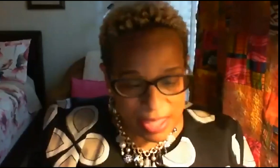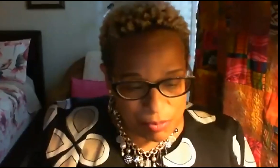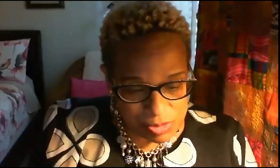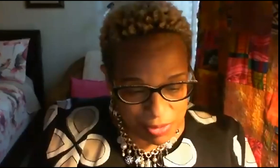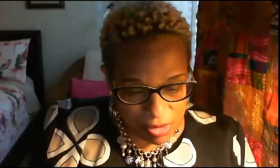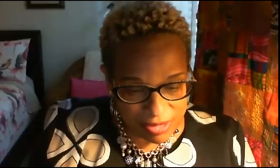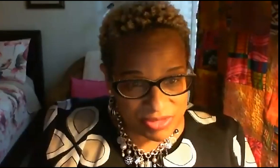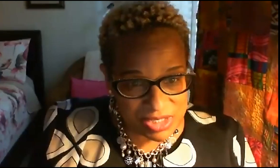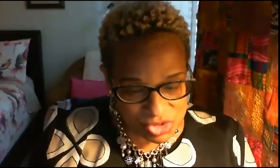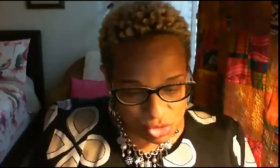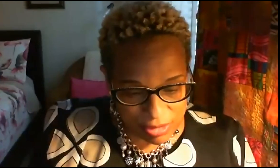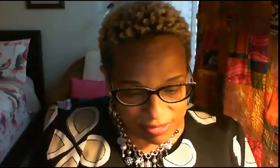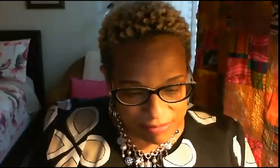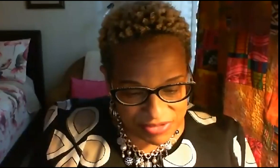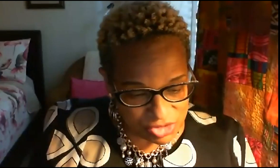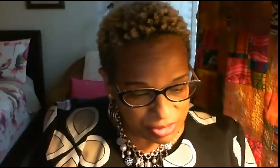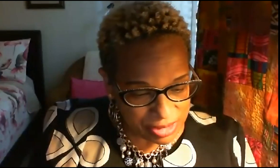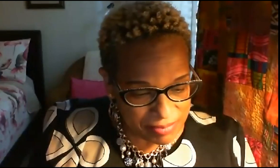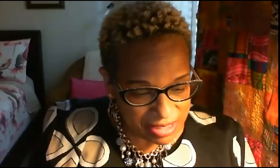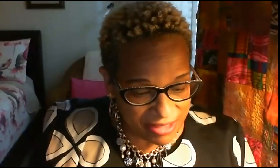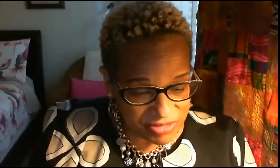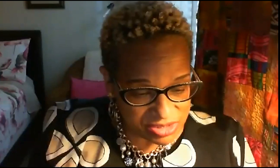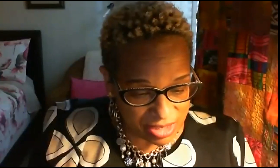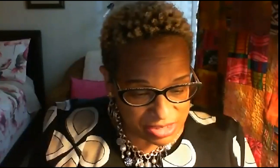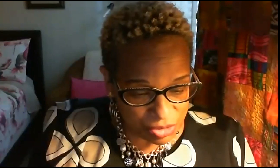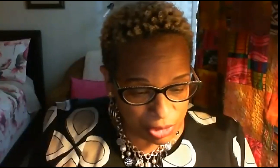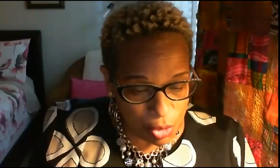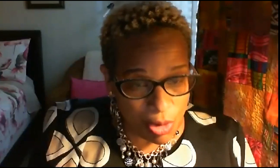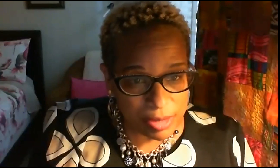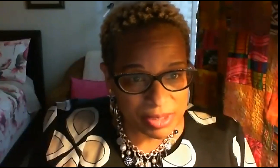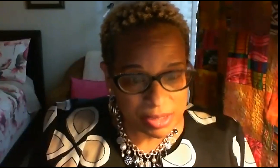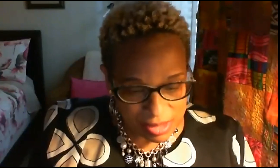and was part of the historic victory that made ethnic studies a requirement